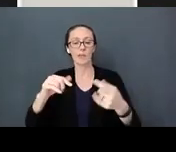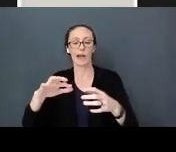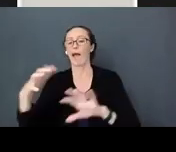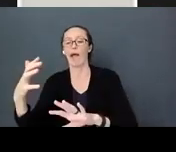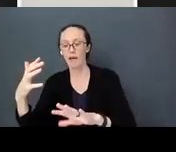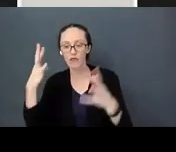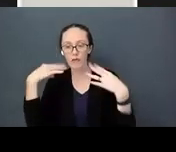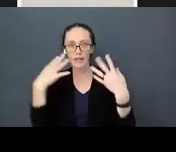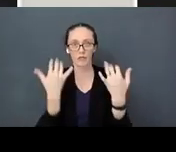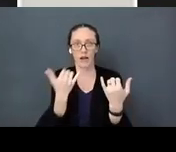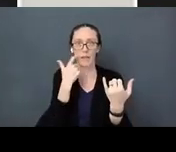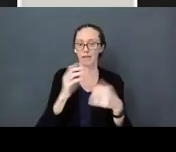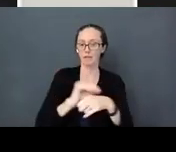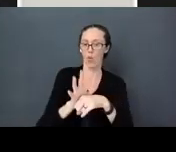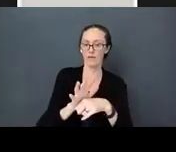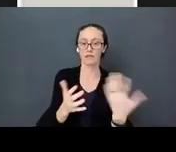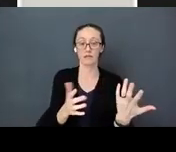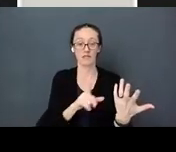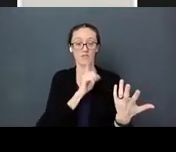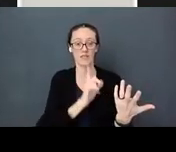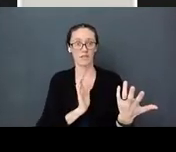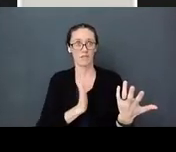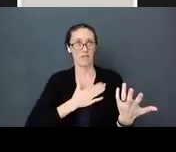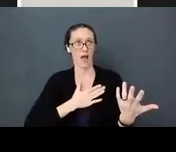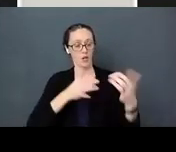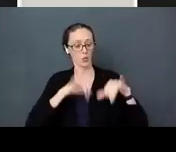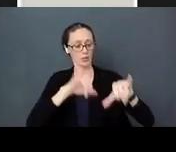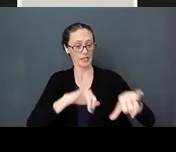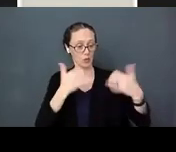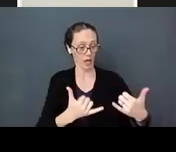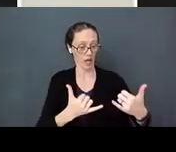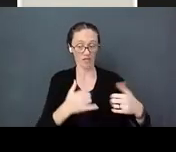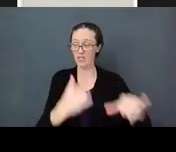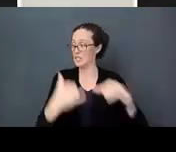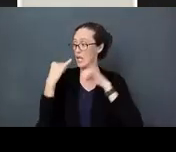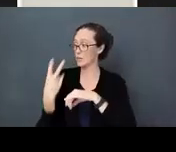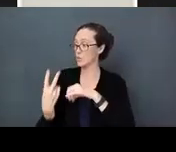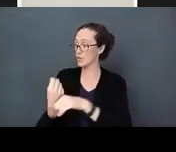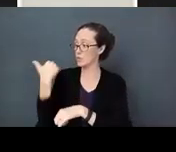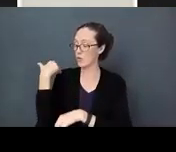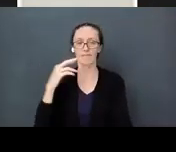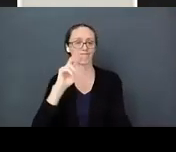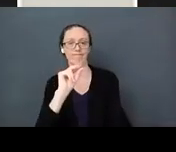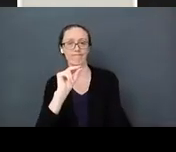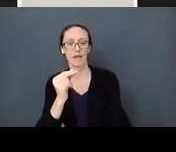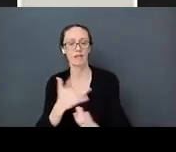routines today are at all what they were two years ago. No ones are. We have different routines right